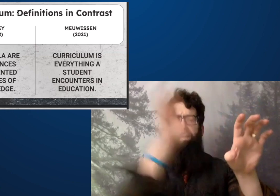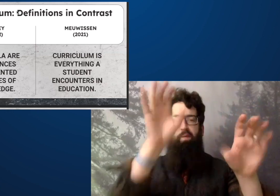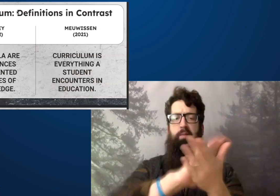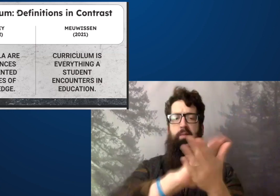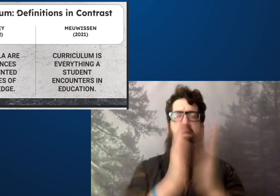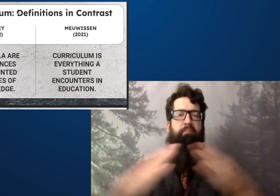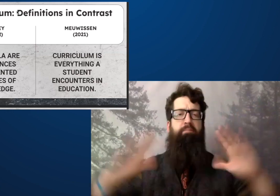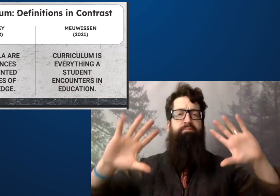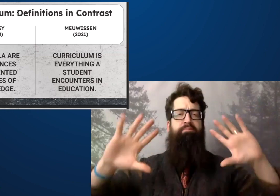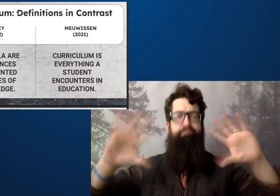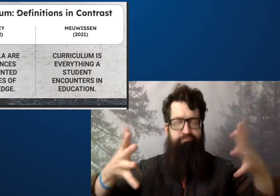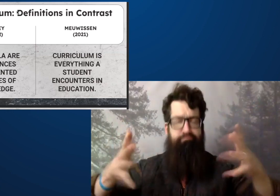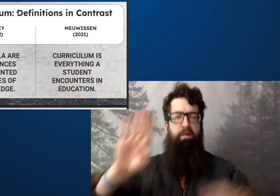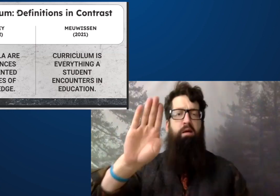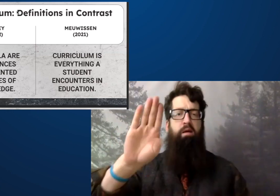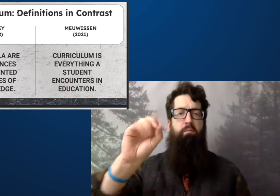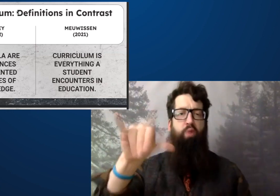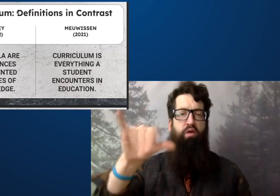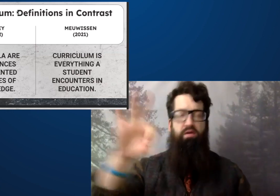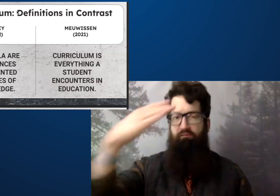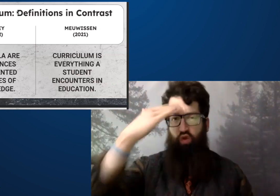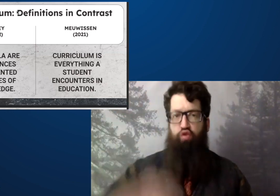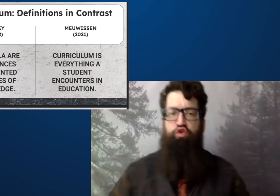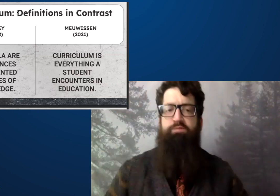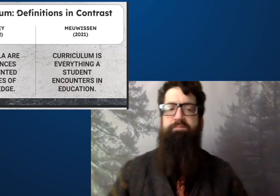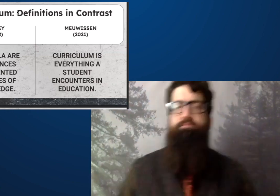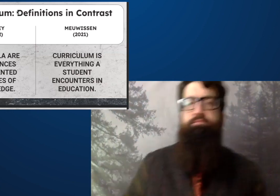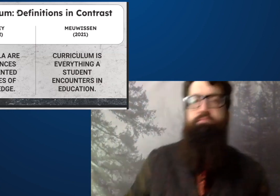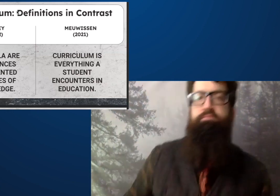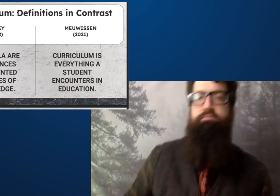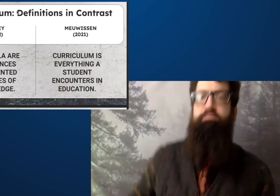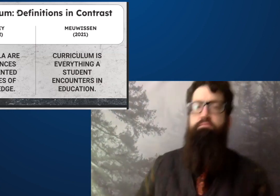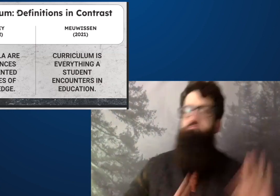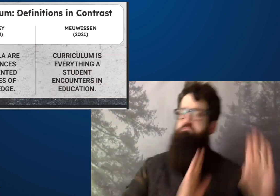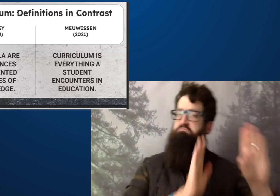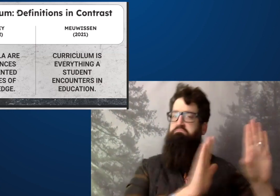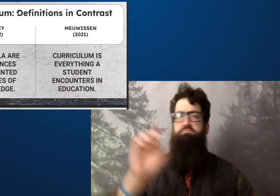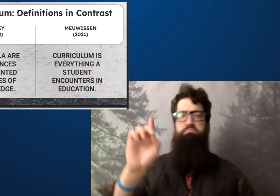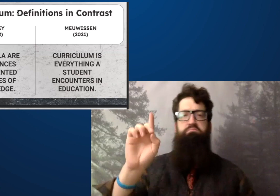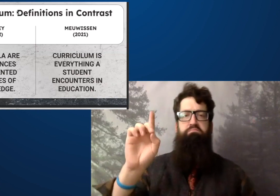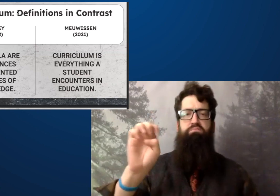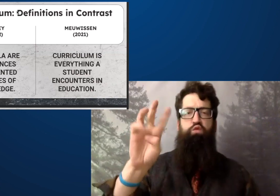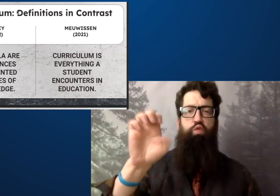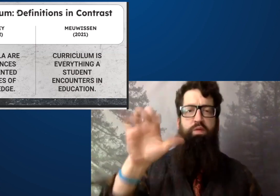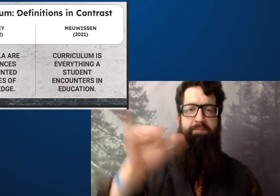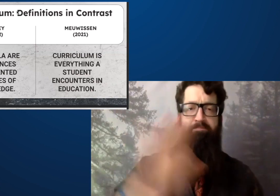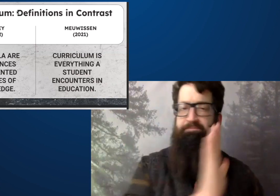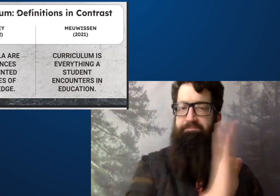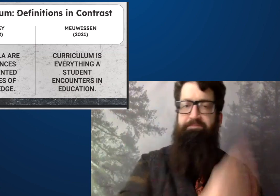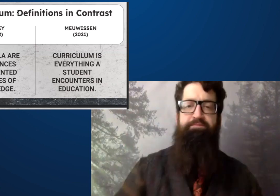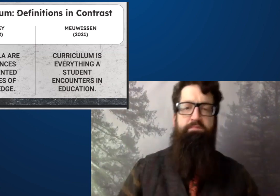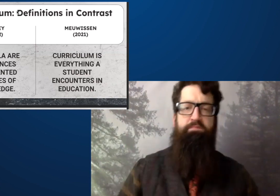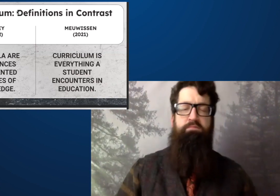theories and parts of science, and that is called a body of knowledge.